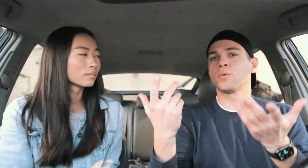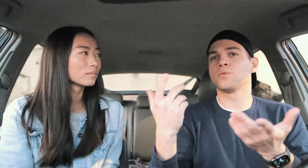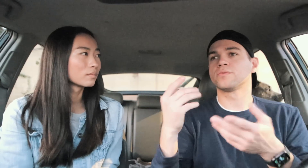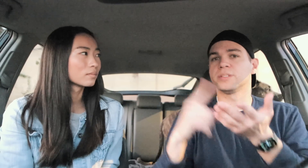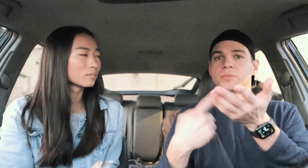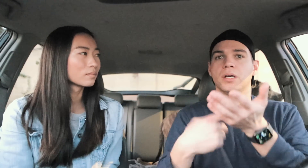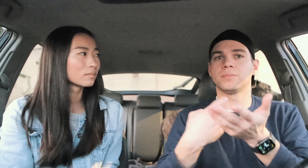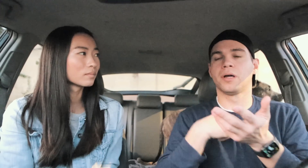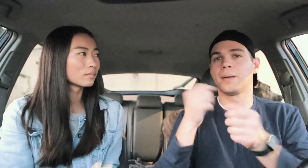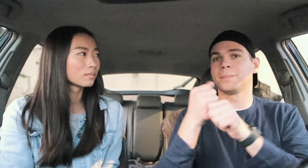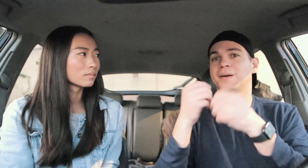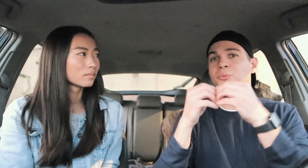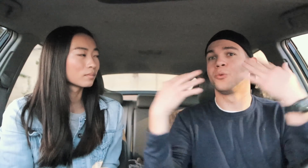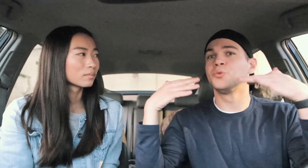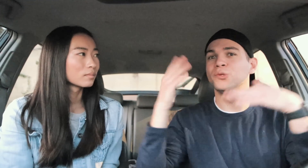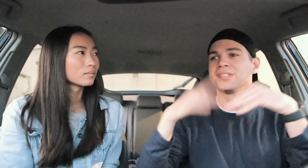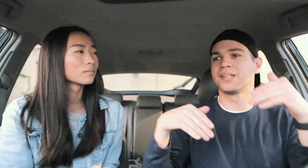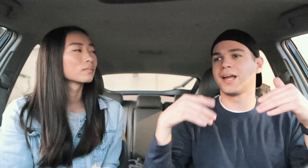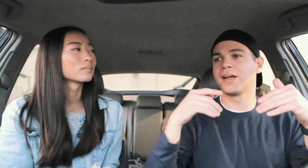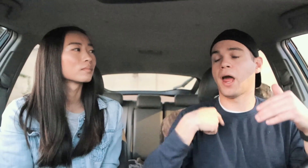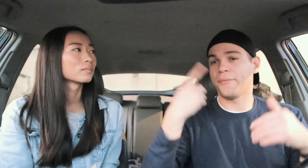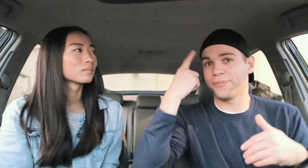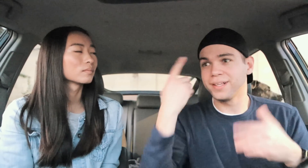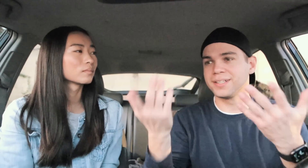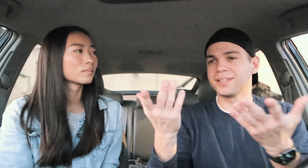so sometimes I make more noise than I think